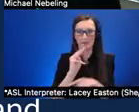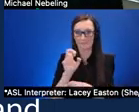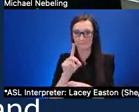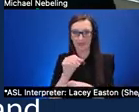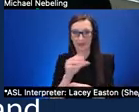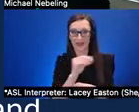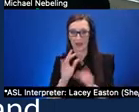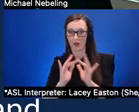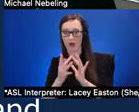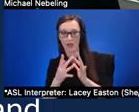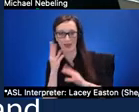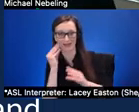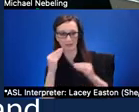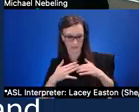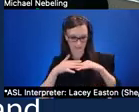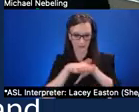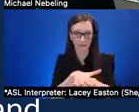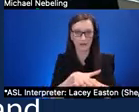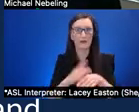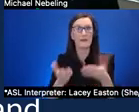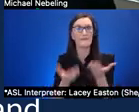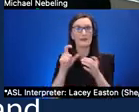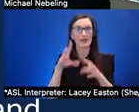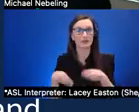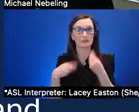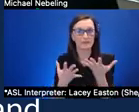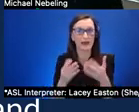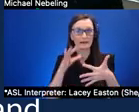we need to think about perhaps providing a range of options for our learners